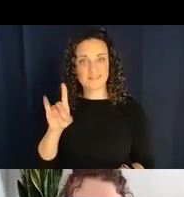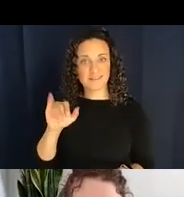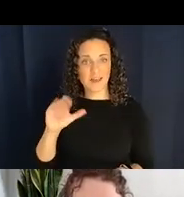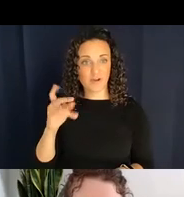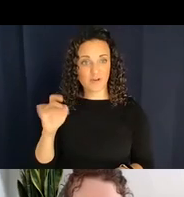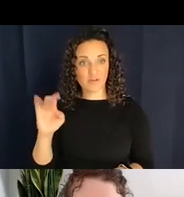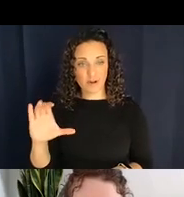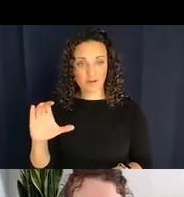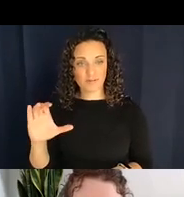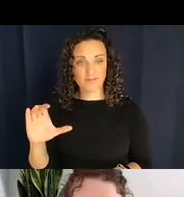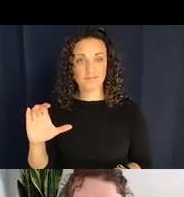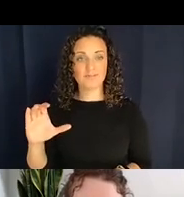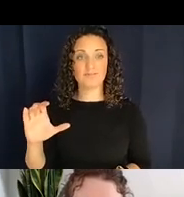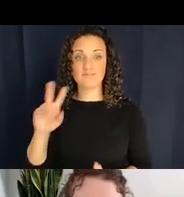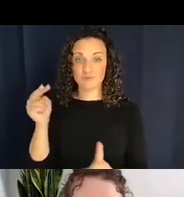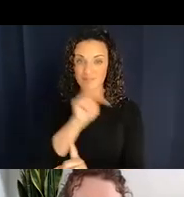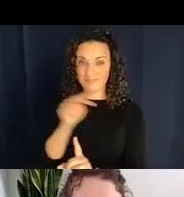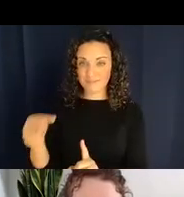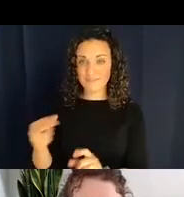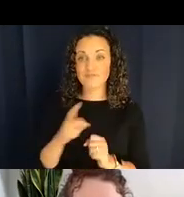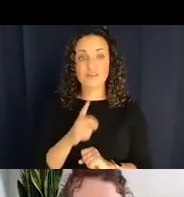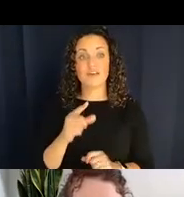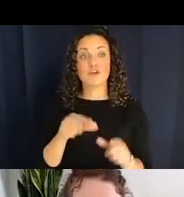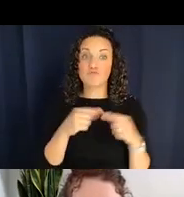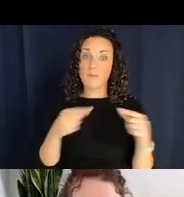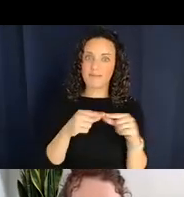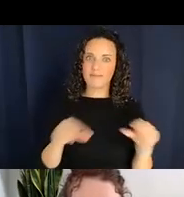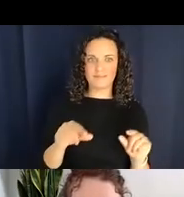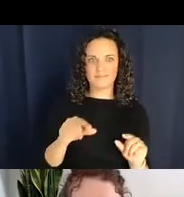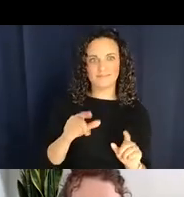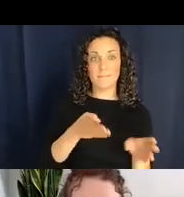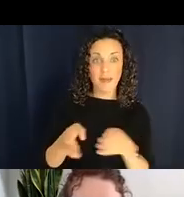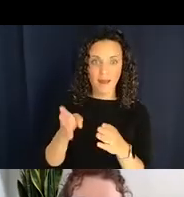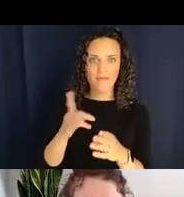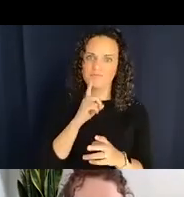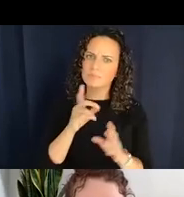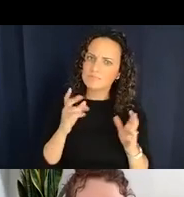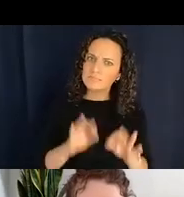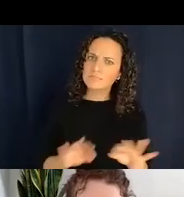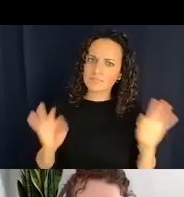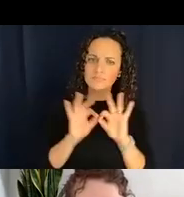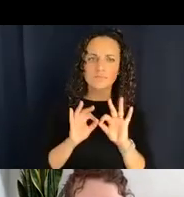grammaticalization paths are really important and they connect prototypical classifiers